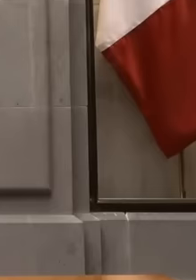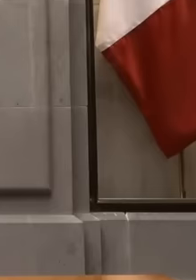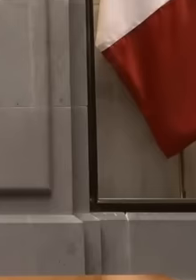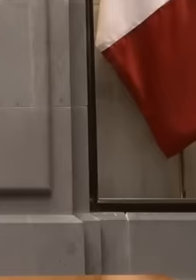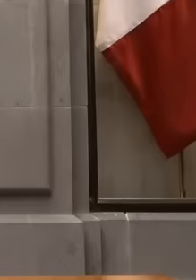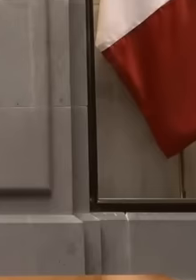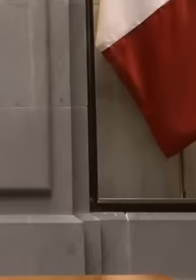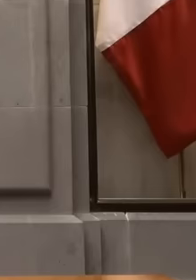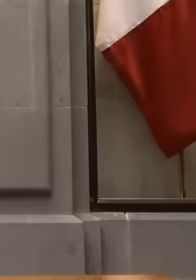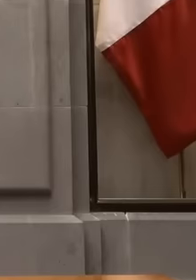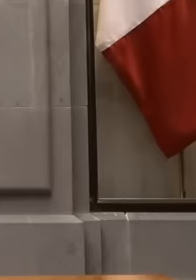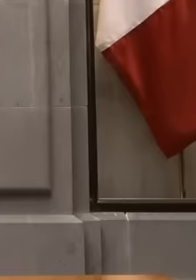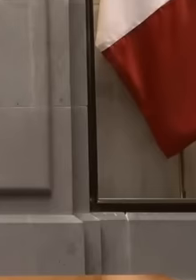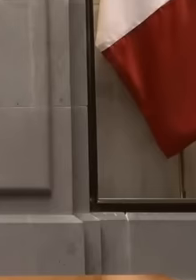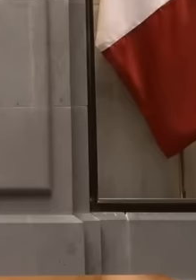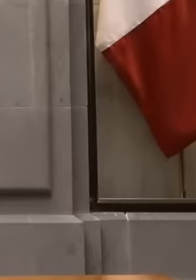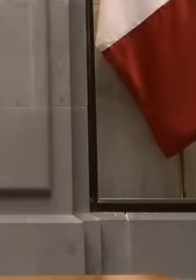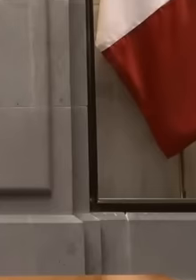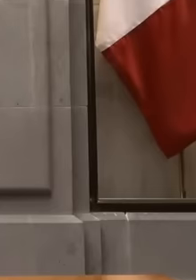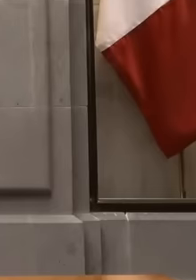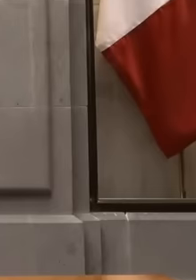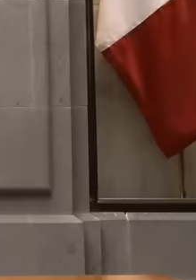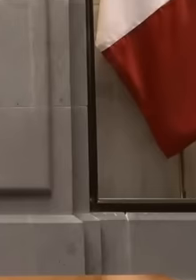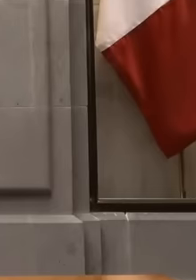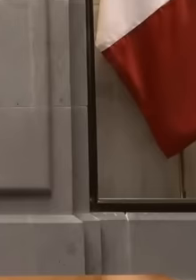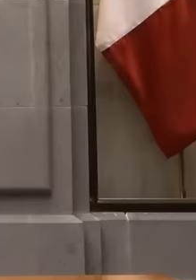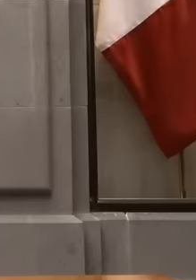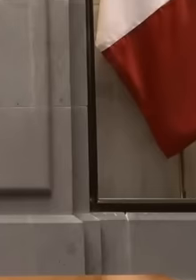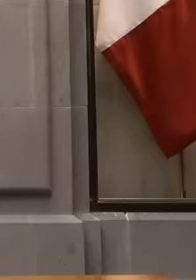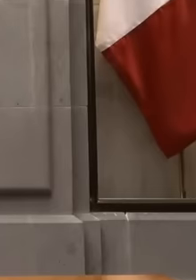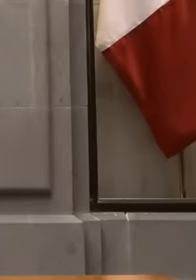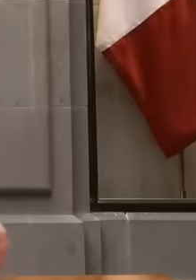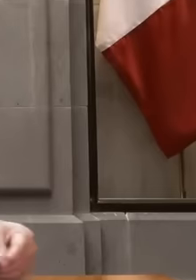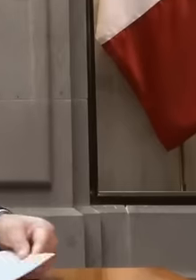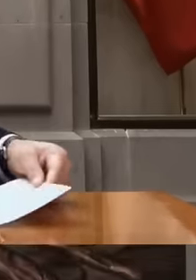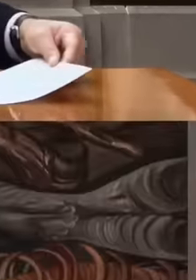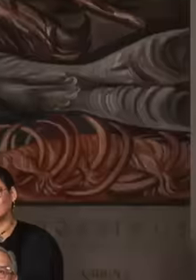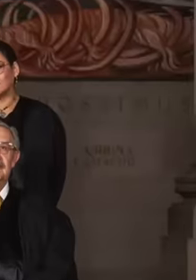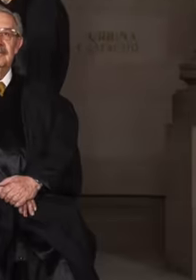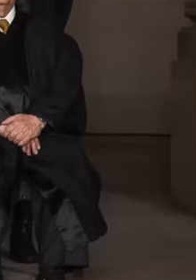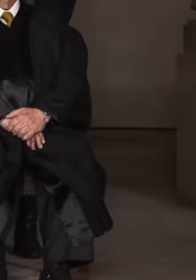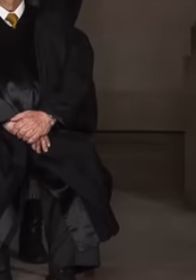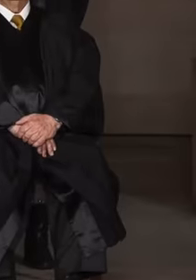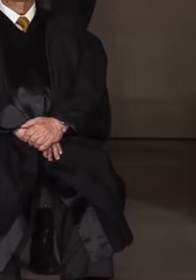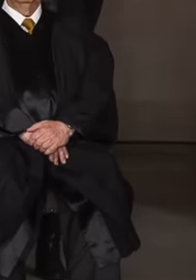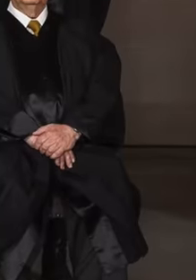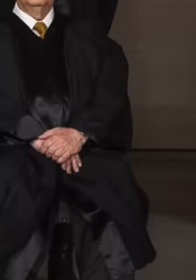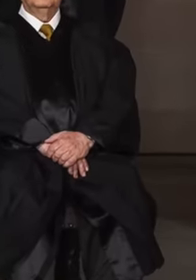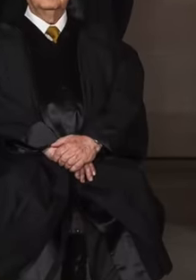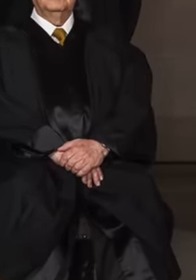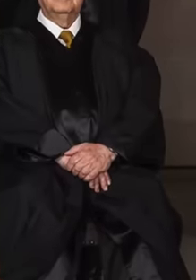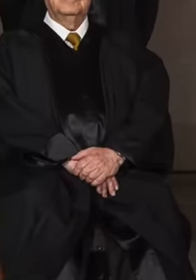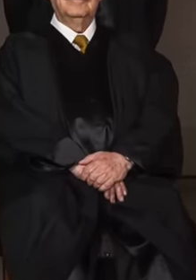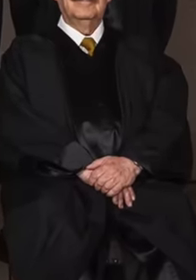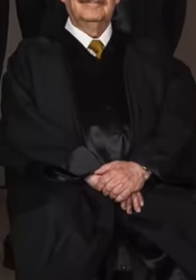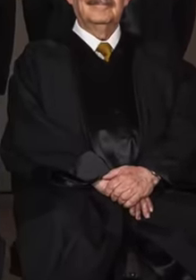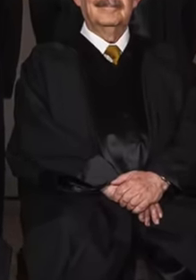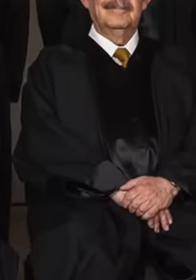to reduce the salaries of senior officials including judges, magistrates and ministers in an